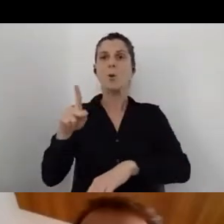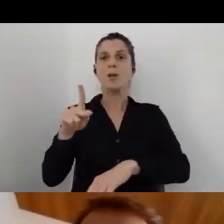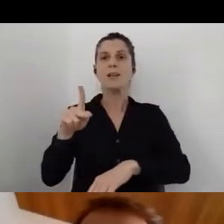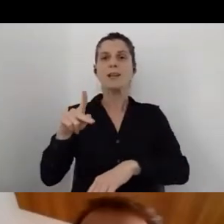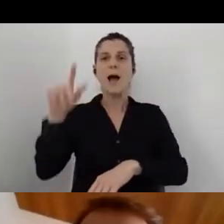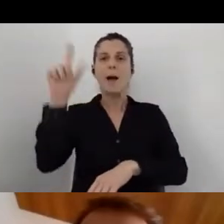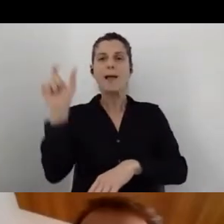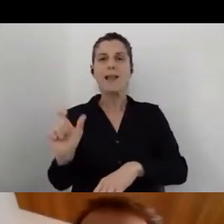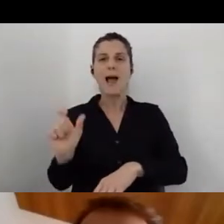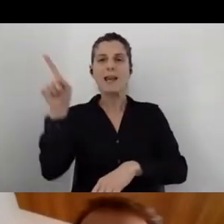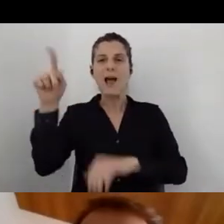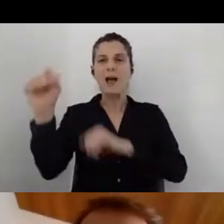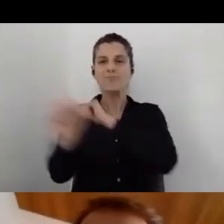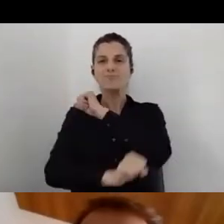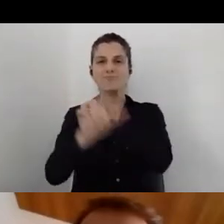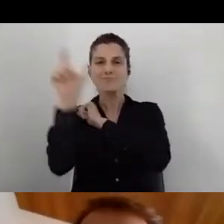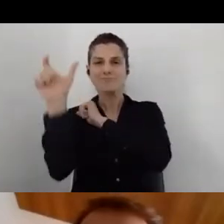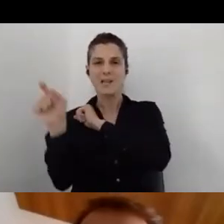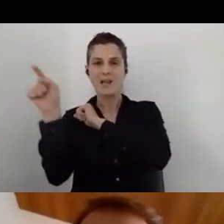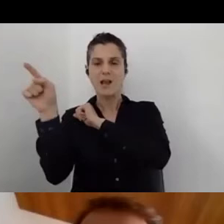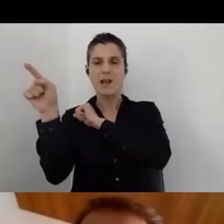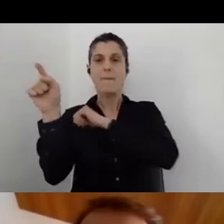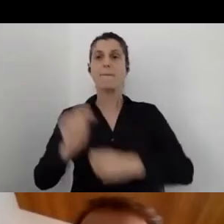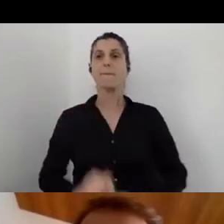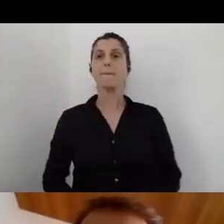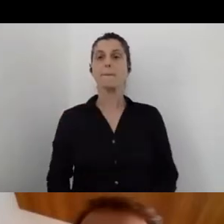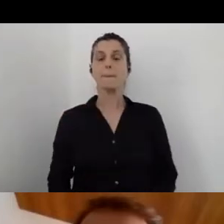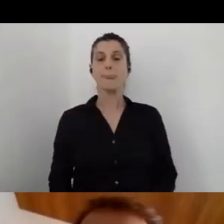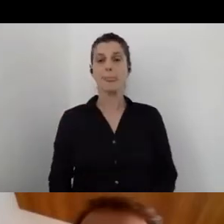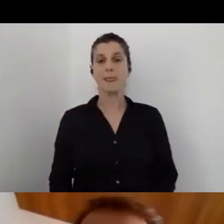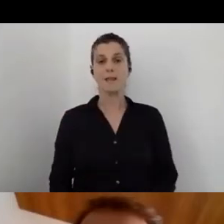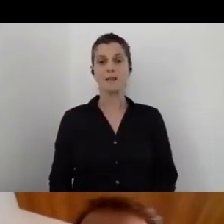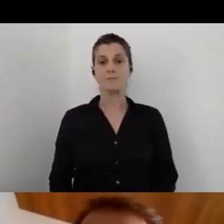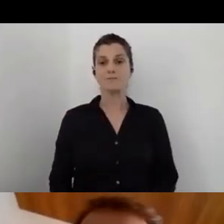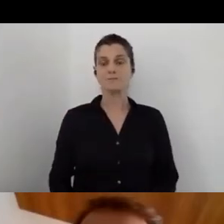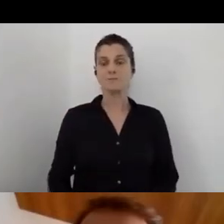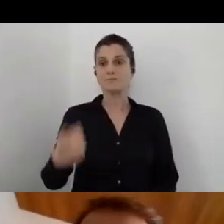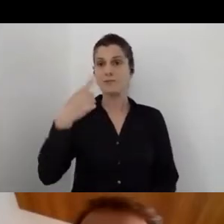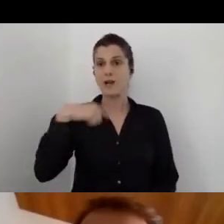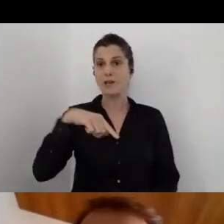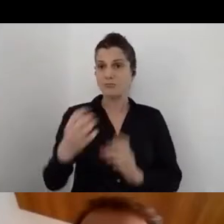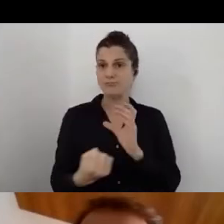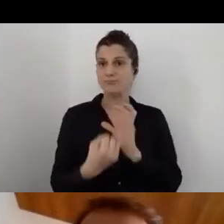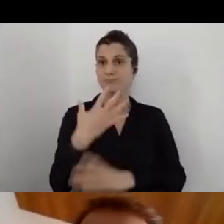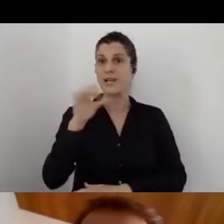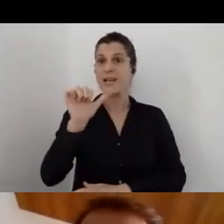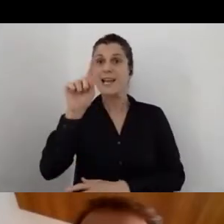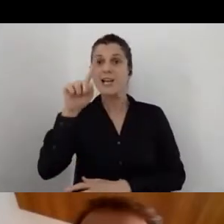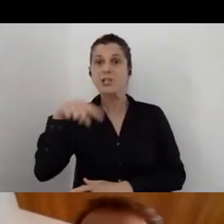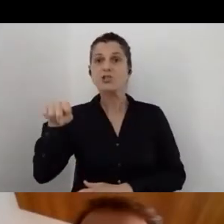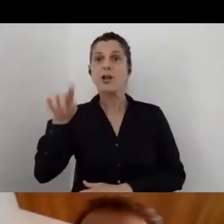and we launched A-Check in April 2018,